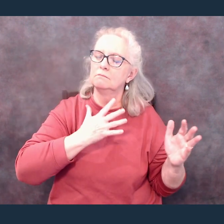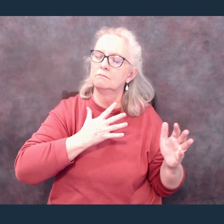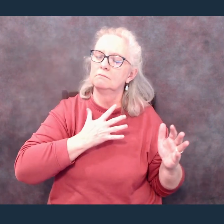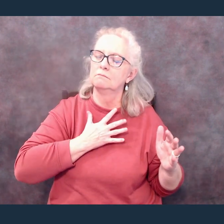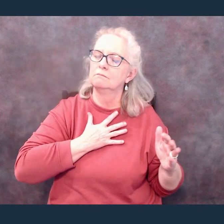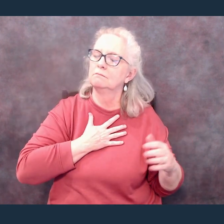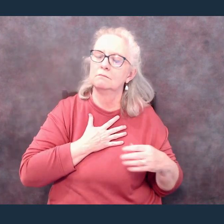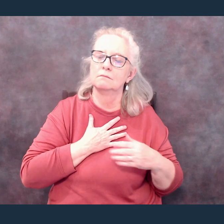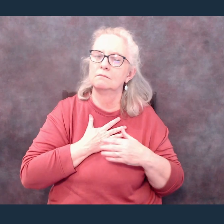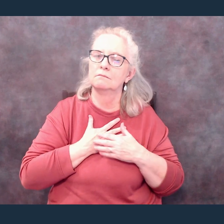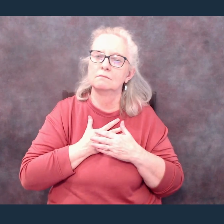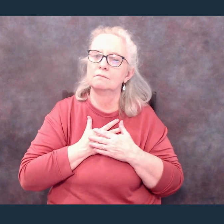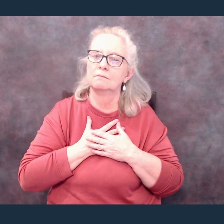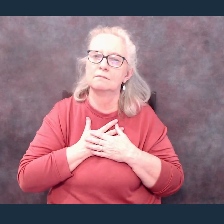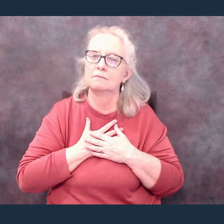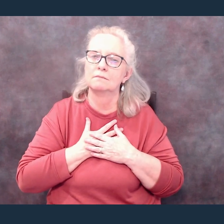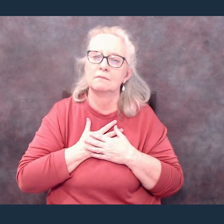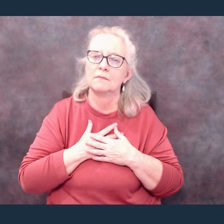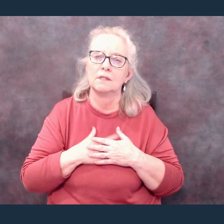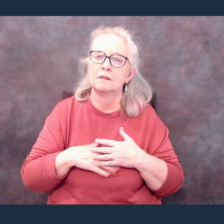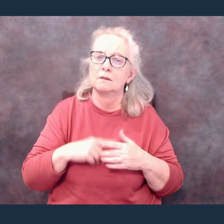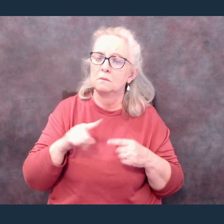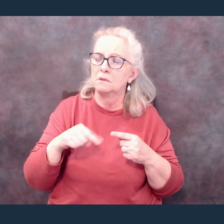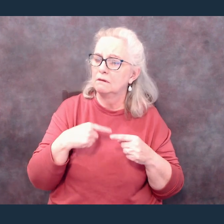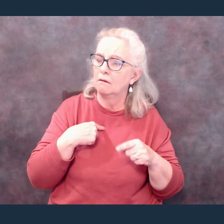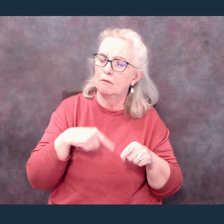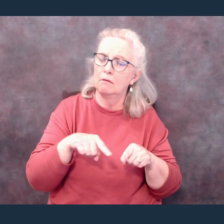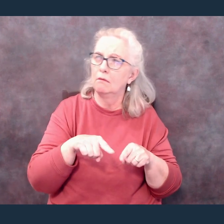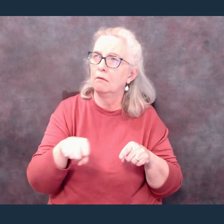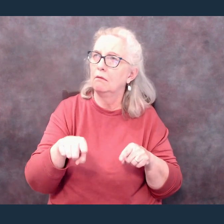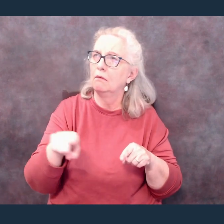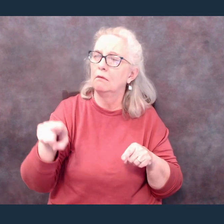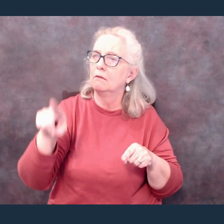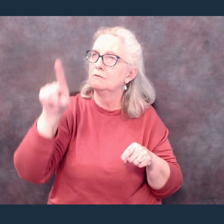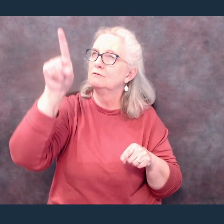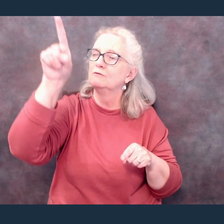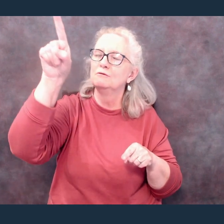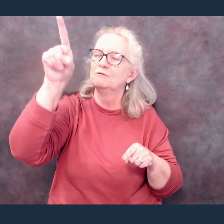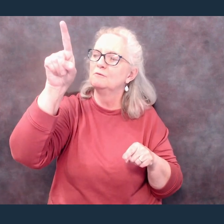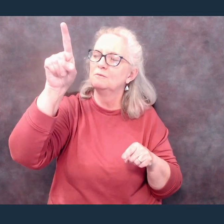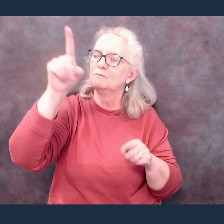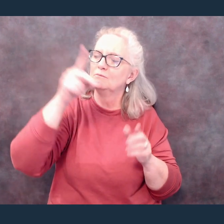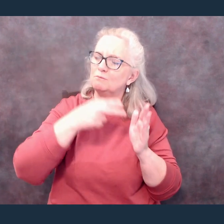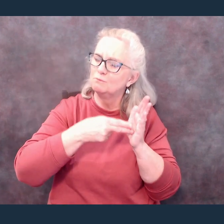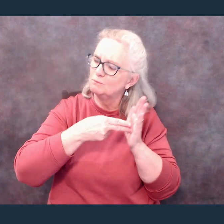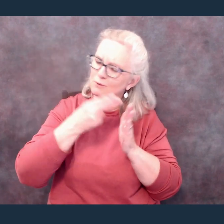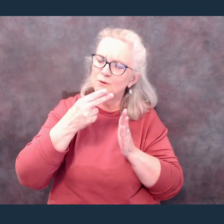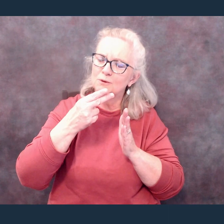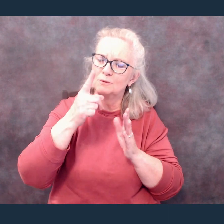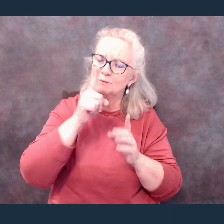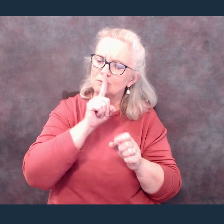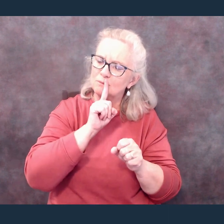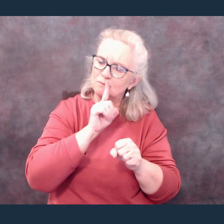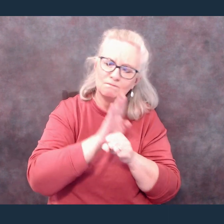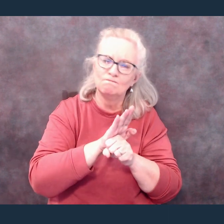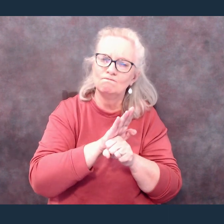You are true, You are true Even in my wandering